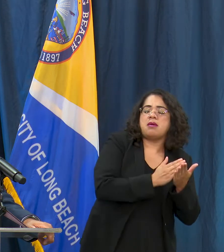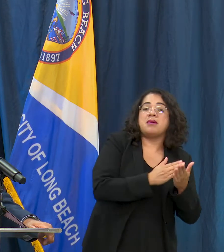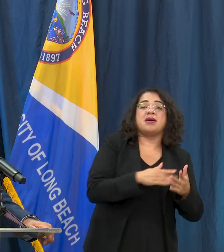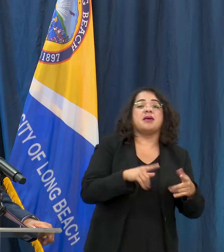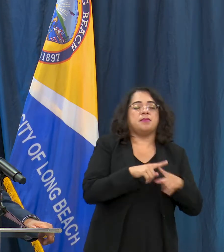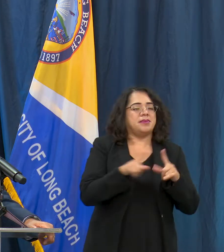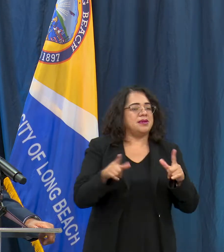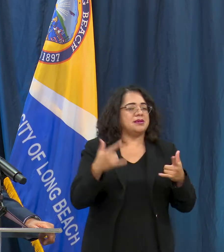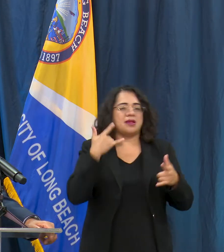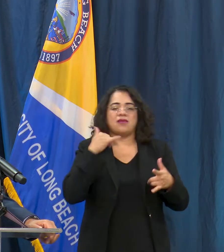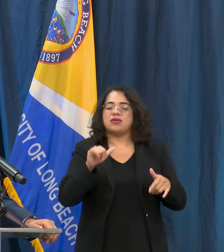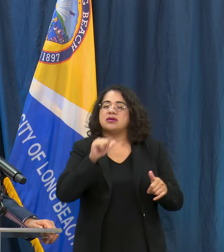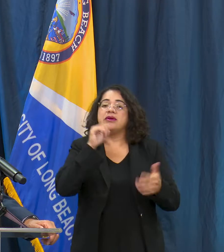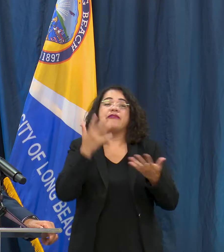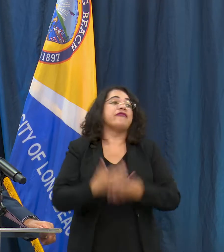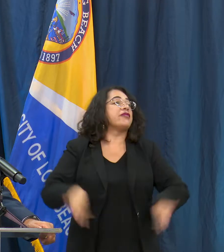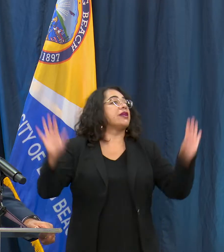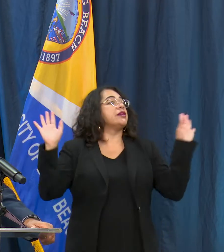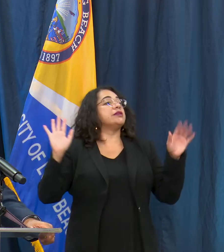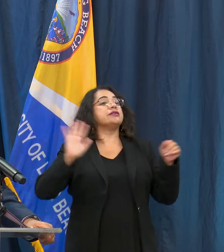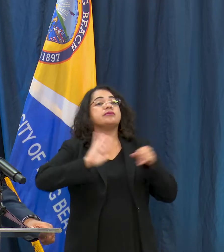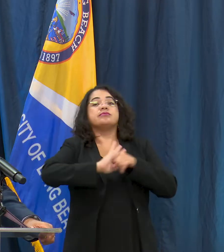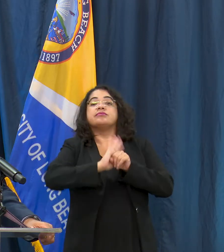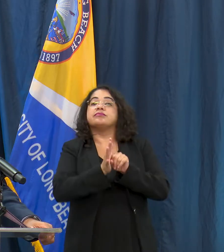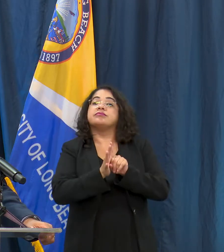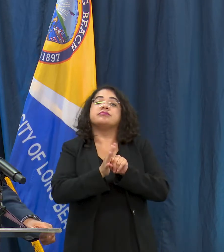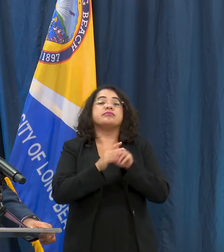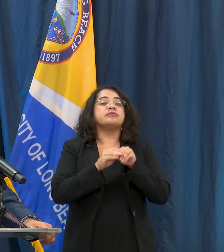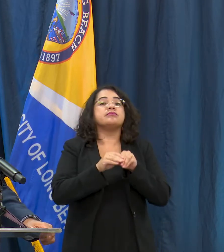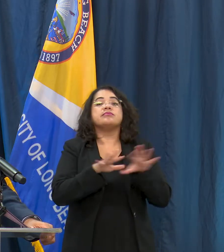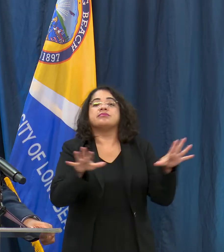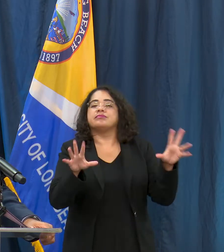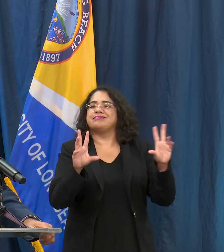COVID-19. It's not to say that there isn't a really strong effort happening